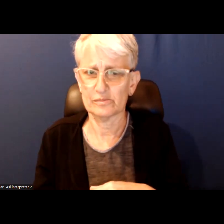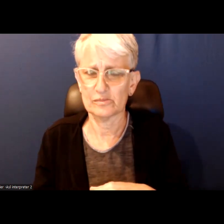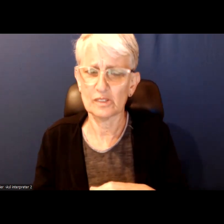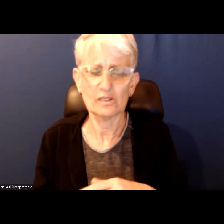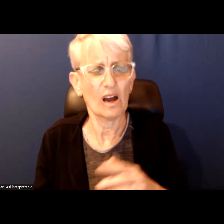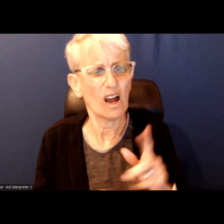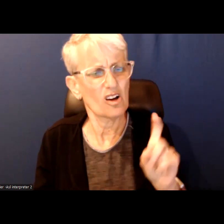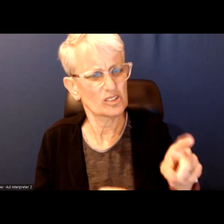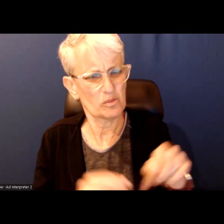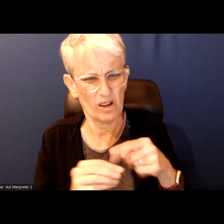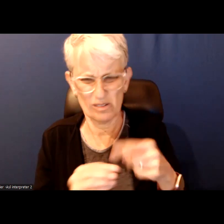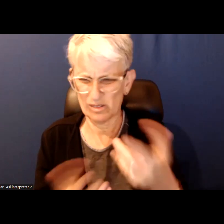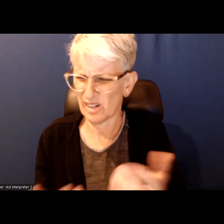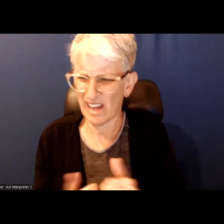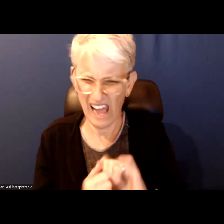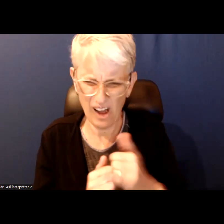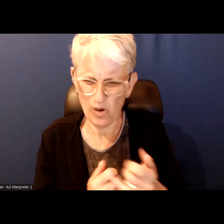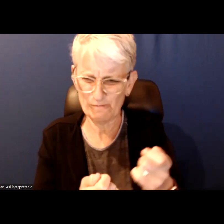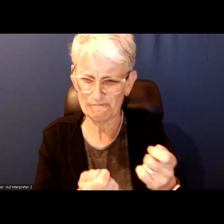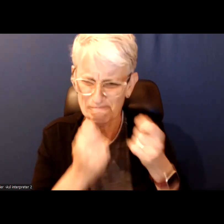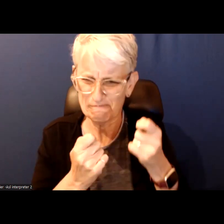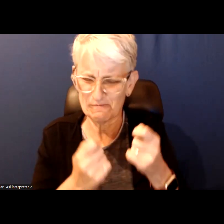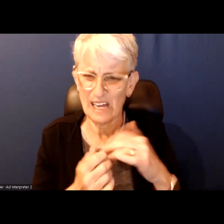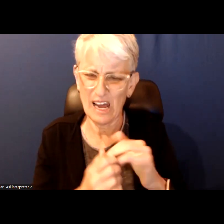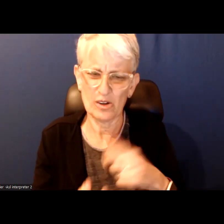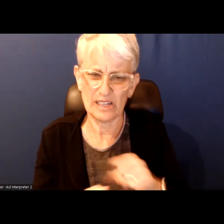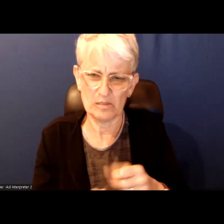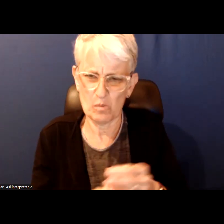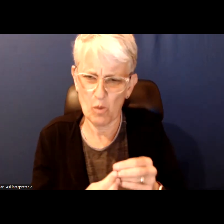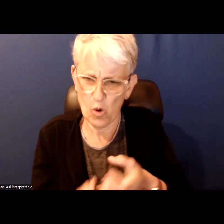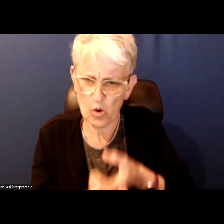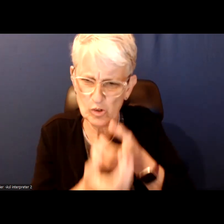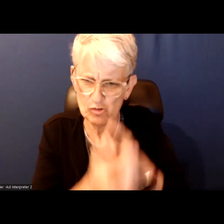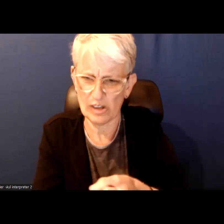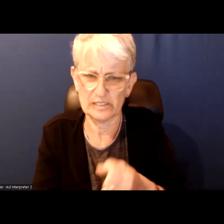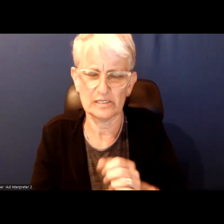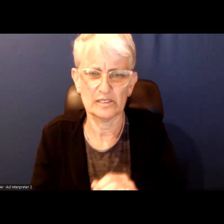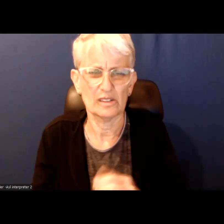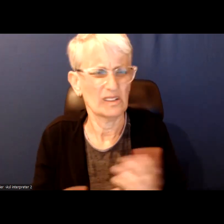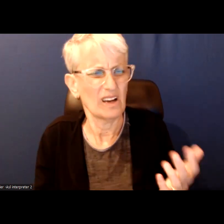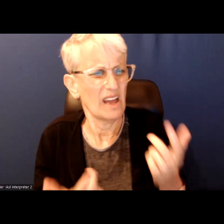How do we rebuild trust how did we end up here?